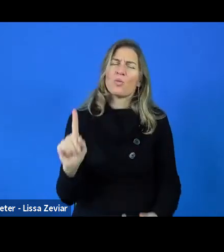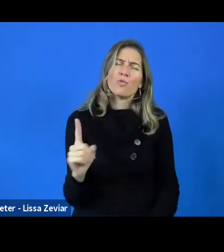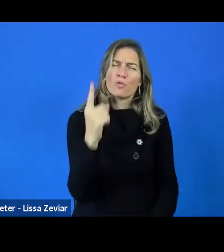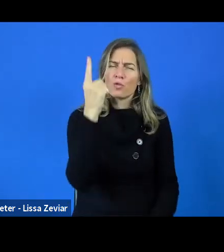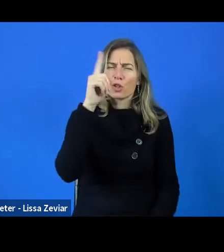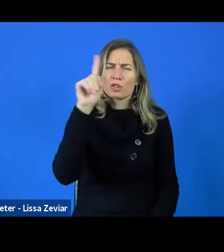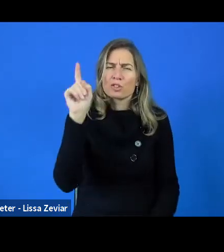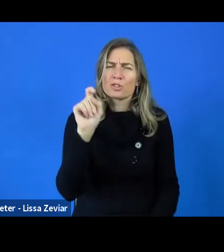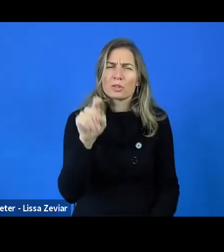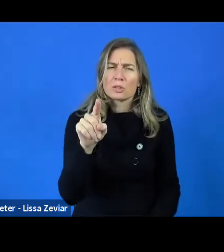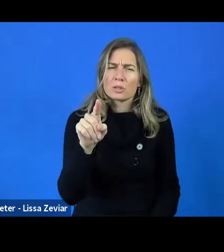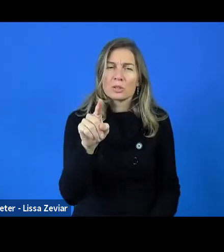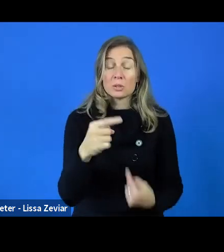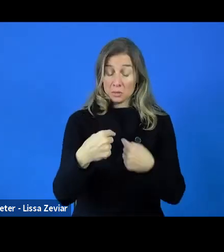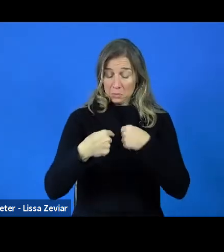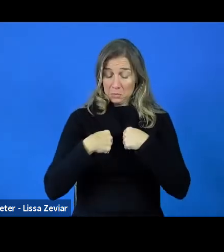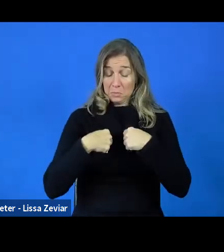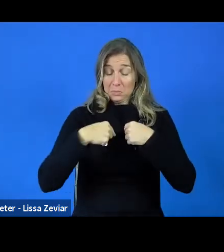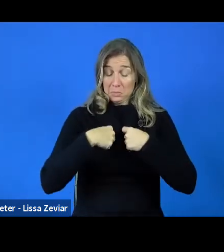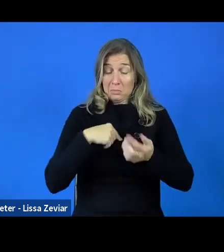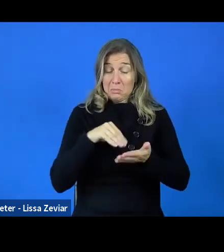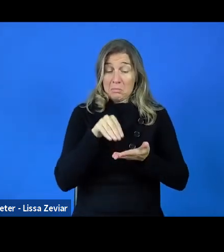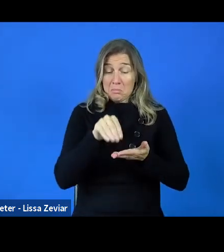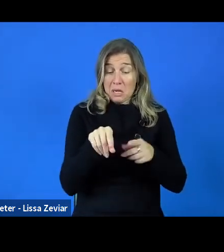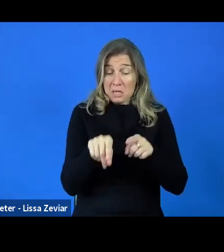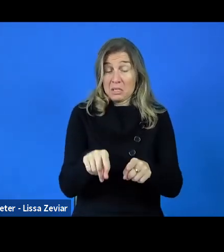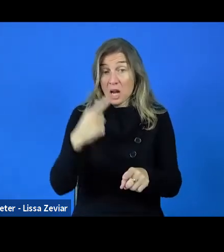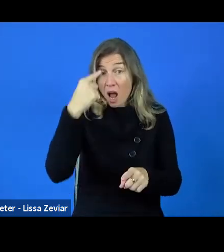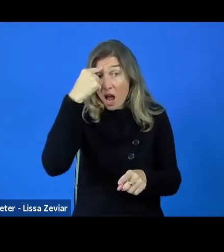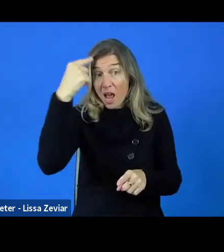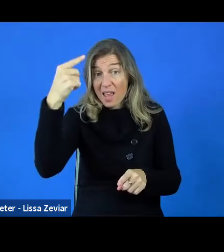Would I pay myself for this idea? If the answer is no, I don't go on.